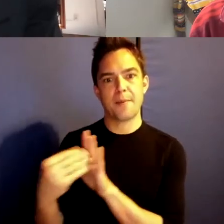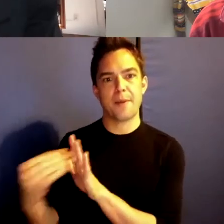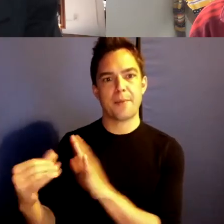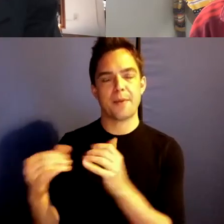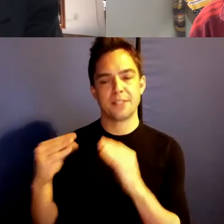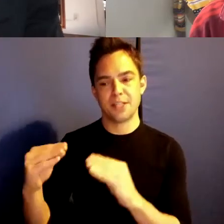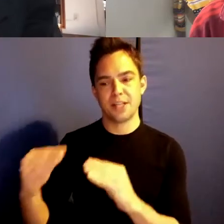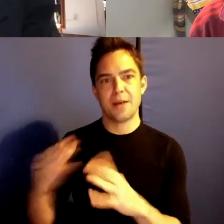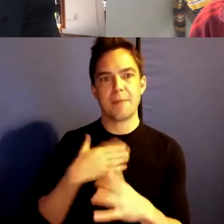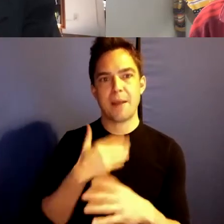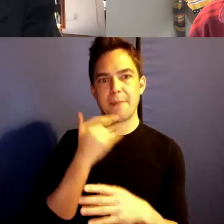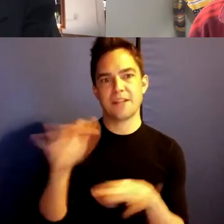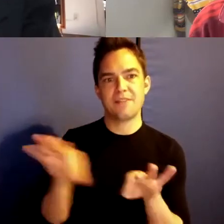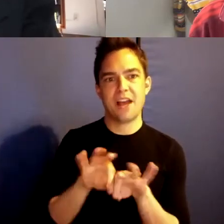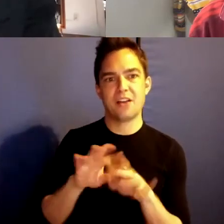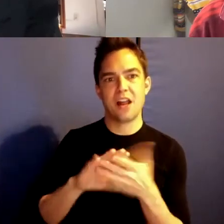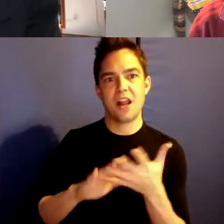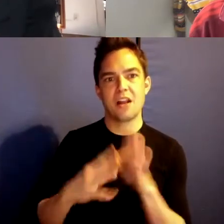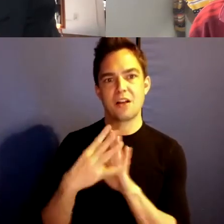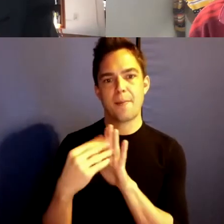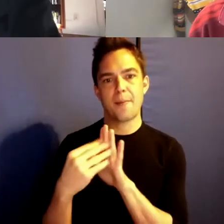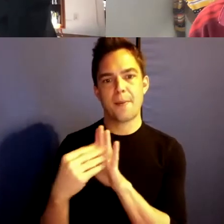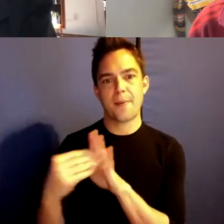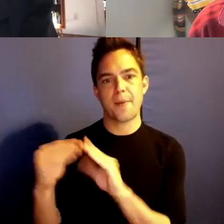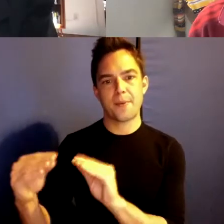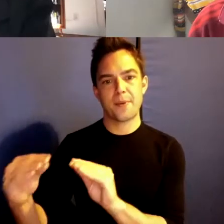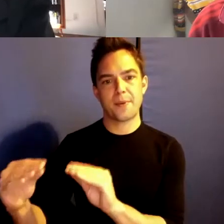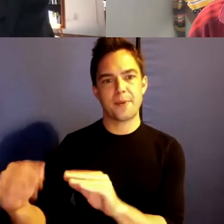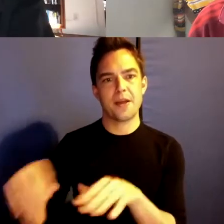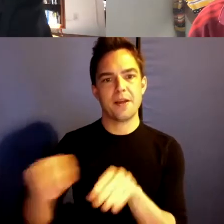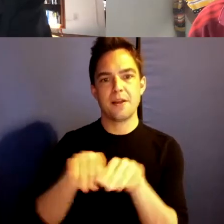best values and my best things, and I hope they go out in the world and do even a little